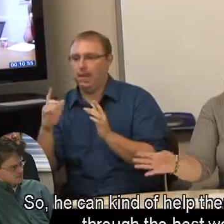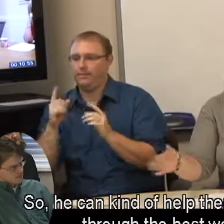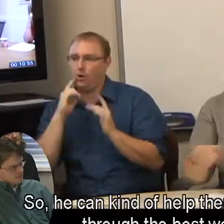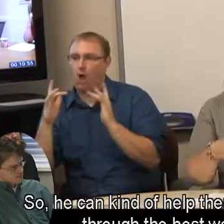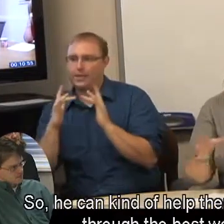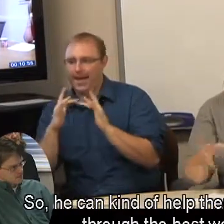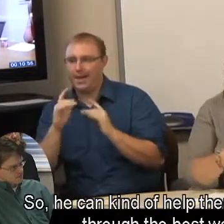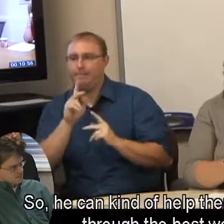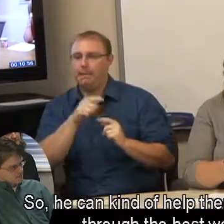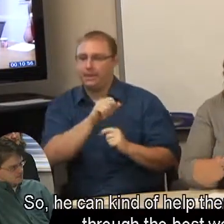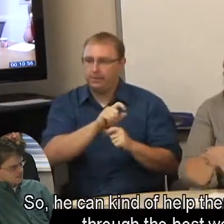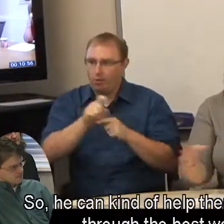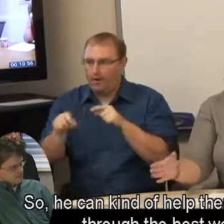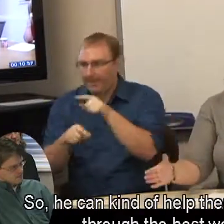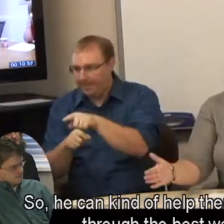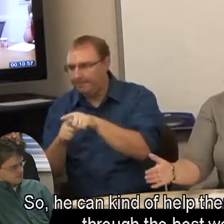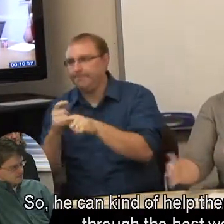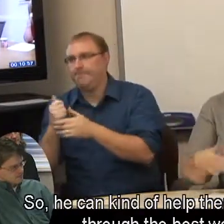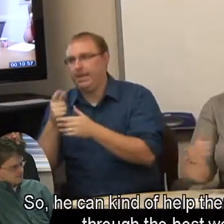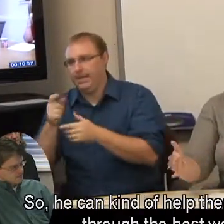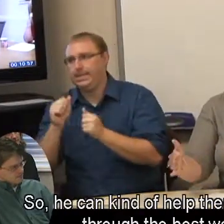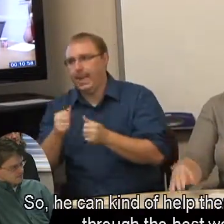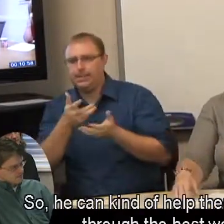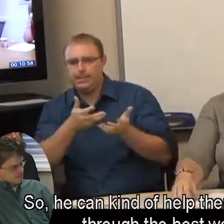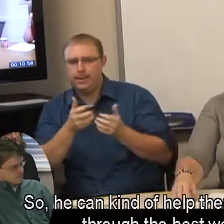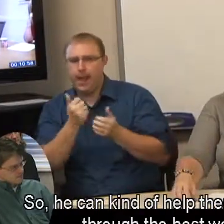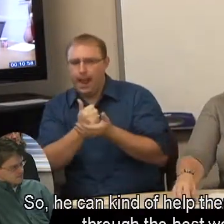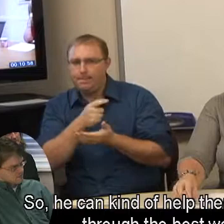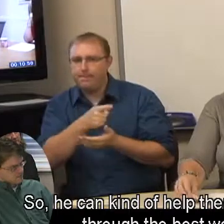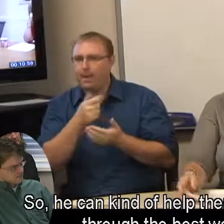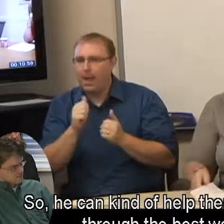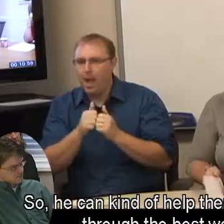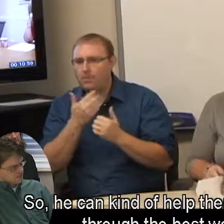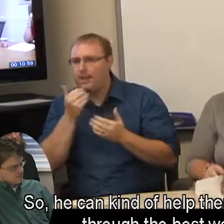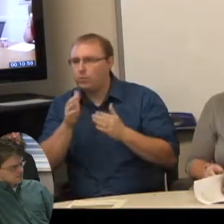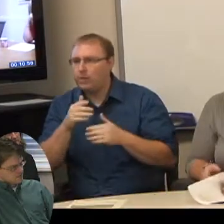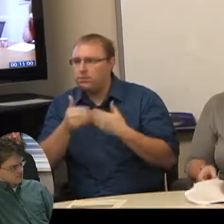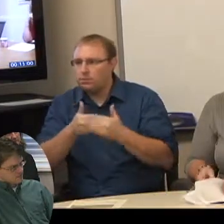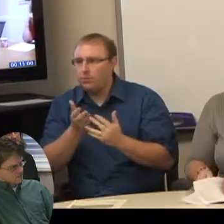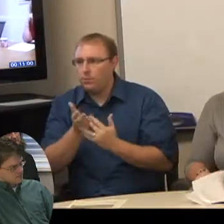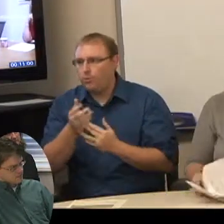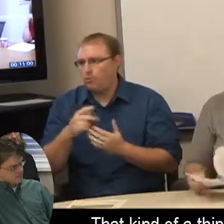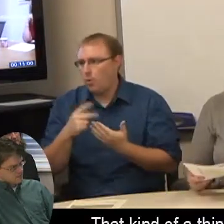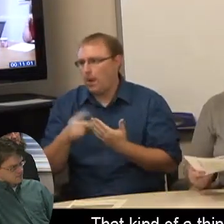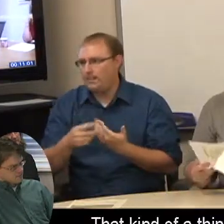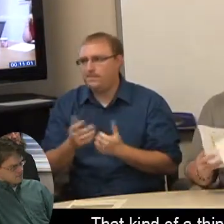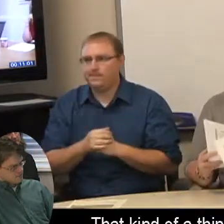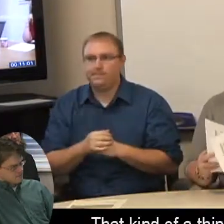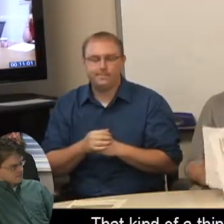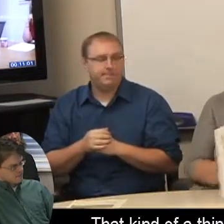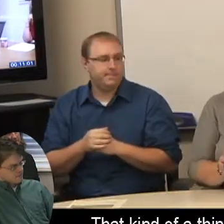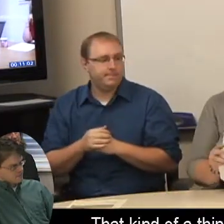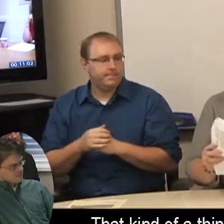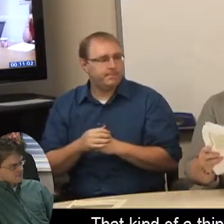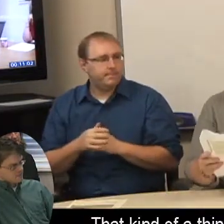So, he can kind of help them navigate through the best way. That kind of a thing.